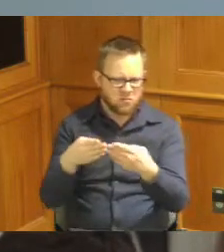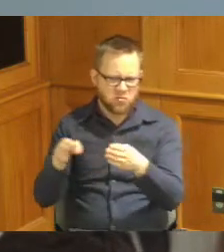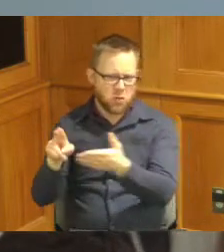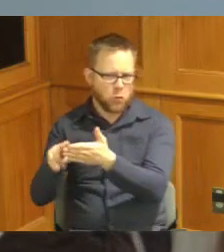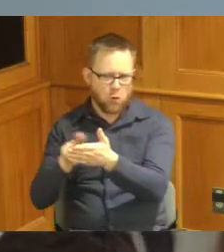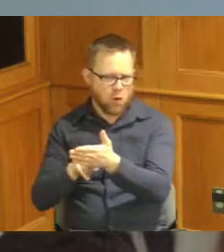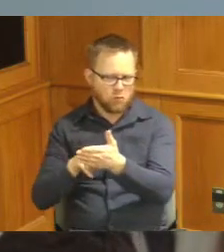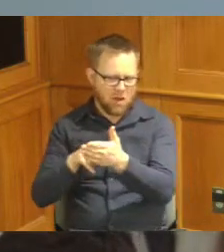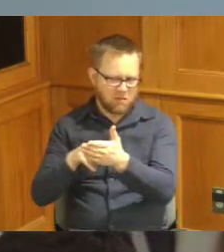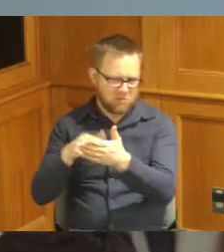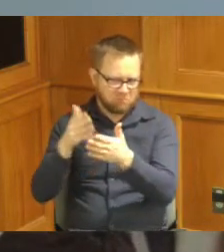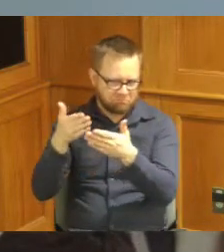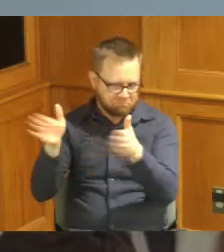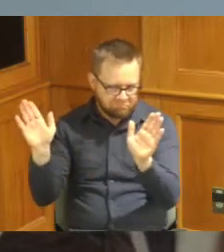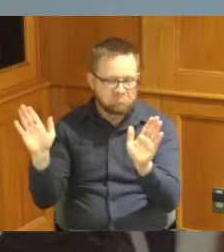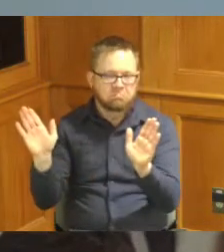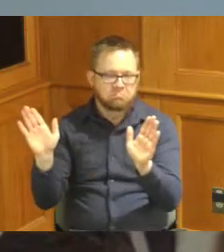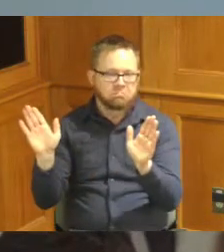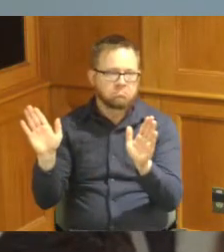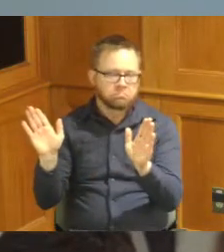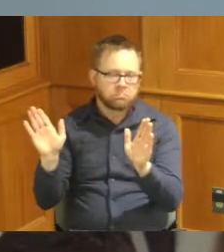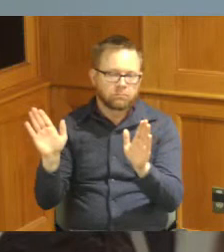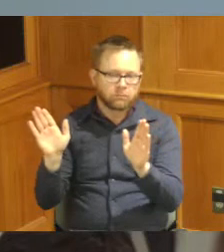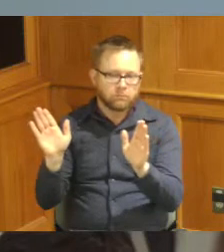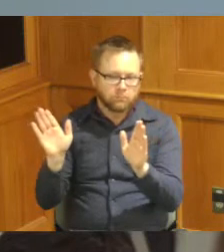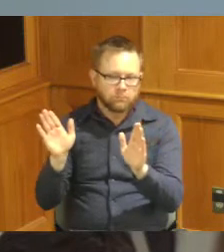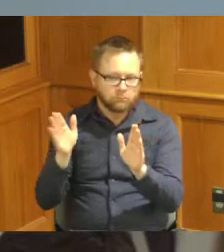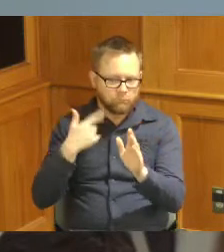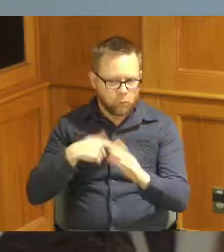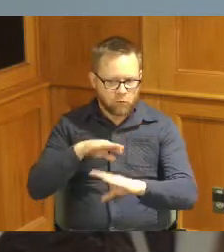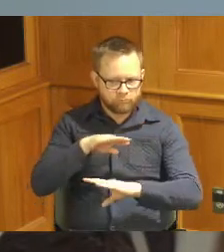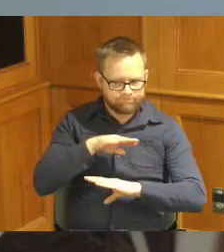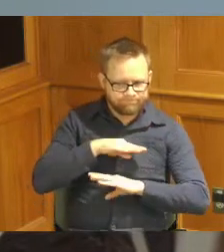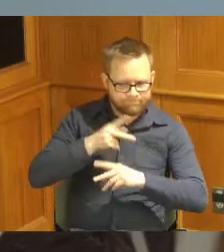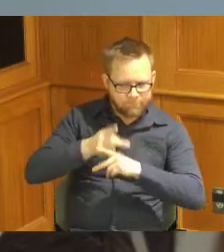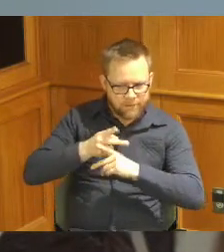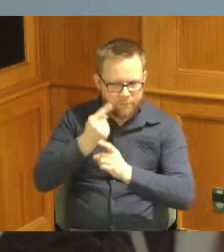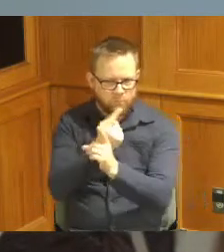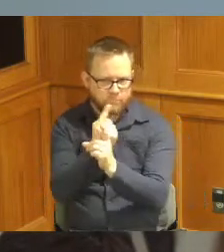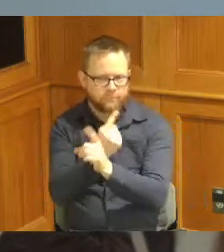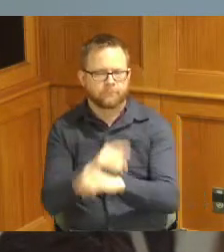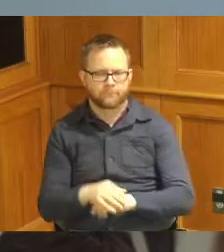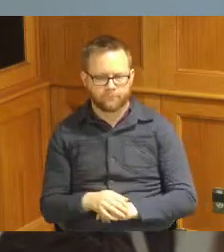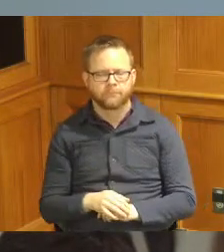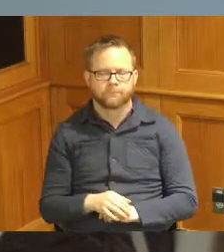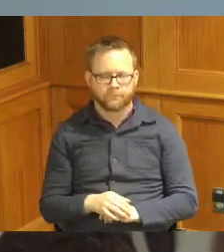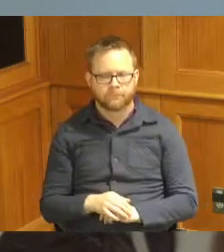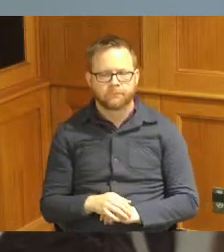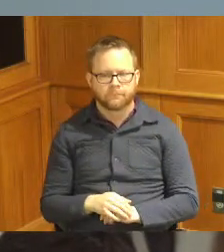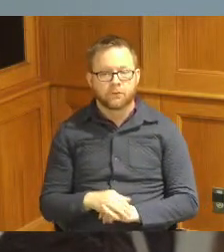we have at JFS are being met and intended to and so we're happy to have John brought him to the